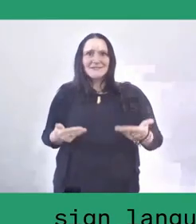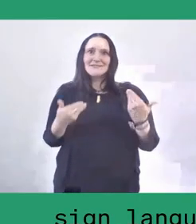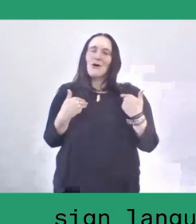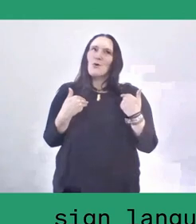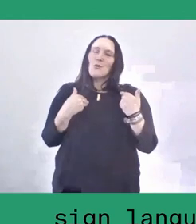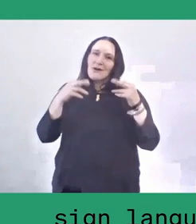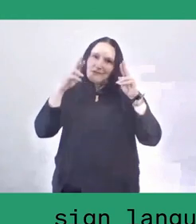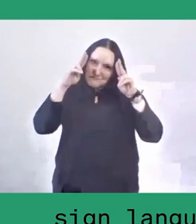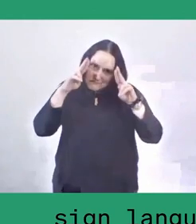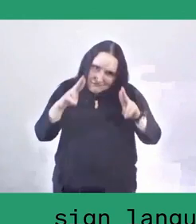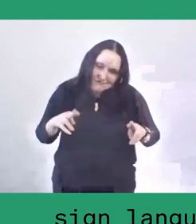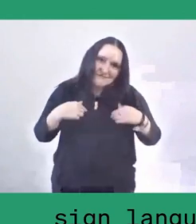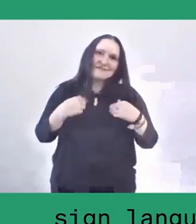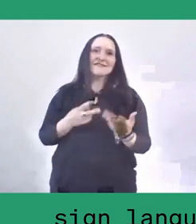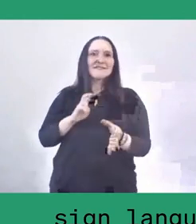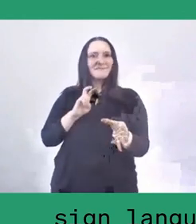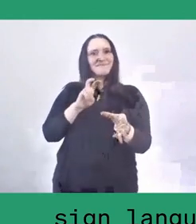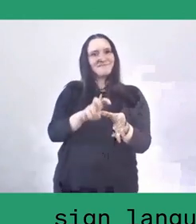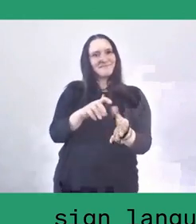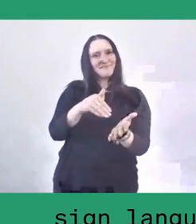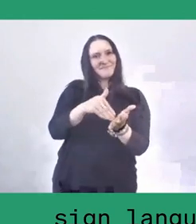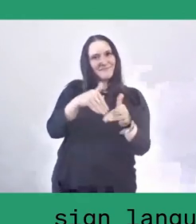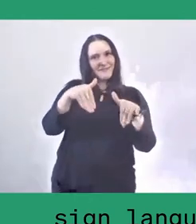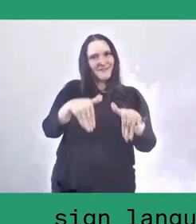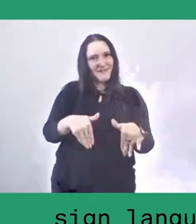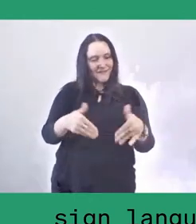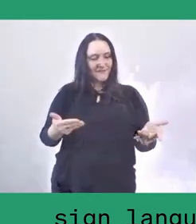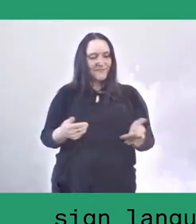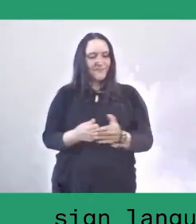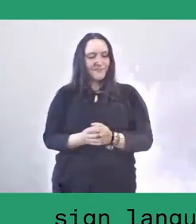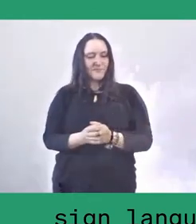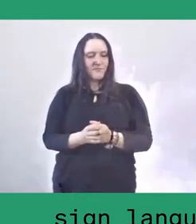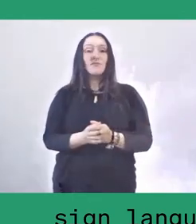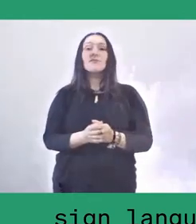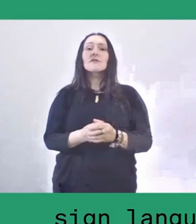First of all, let me begin the explanation from Salassae.